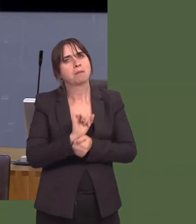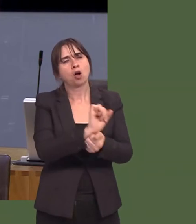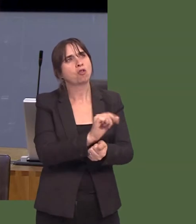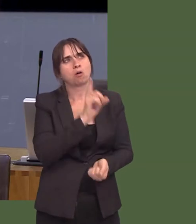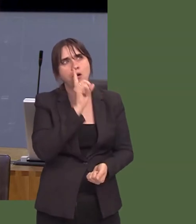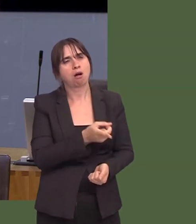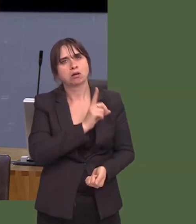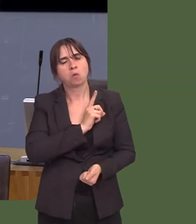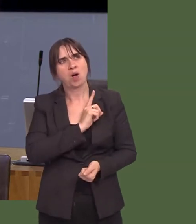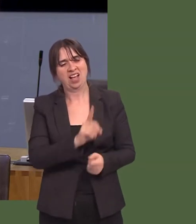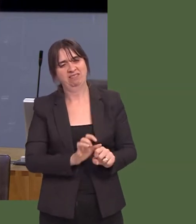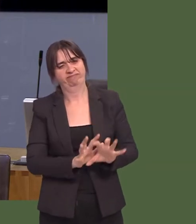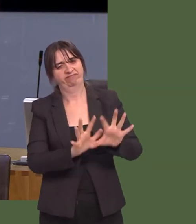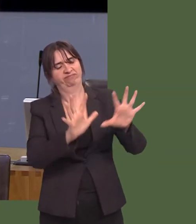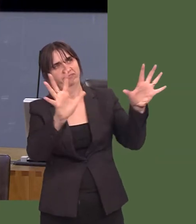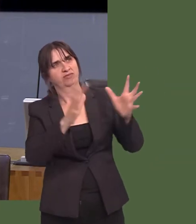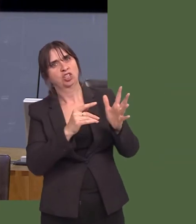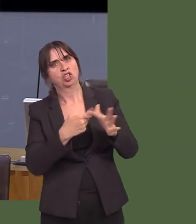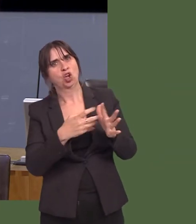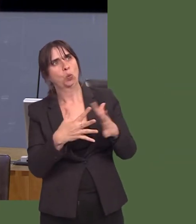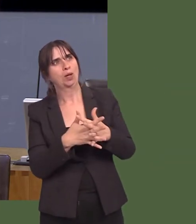Llywodraeth Cymru pan ddaw hi i dacloír planhigyn yma?